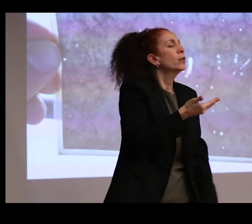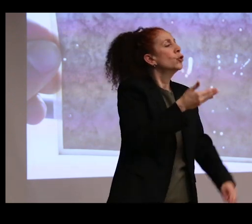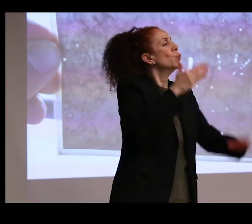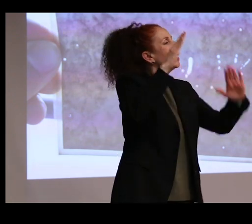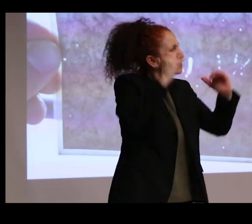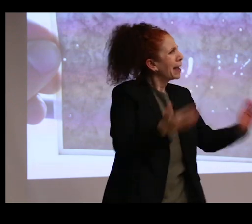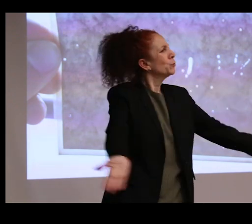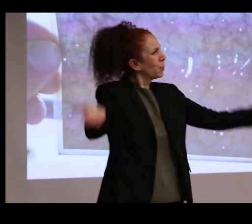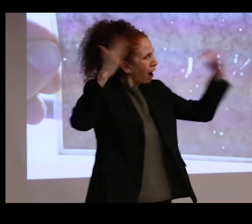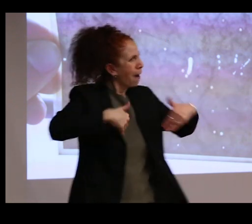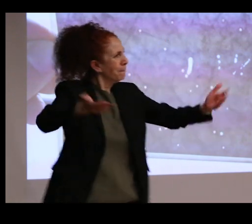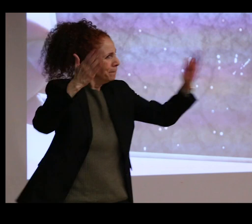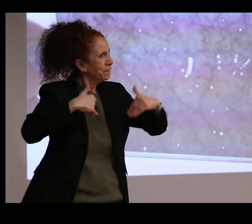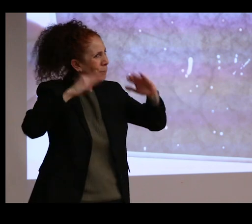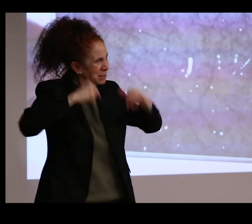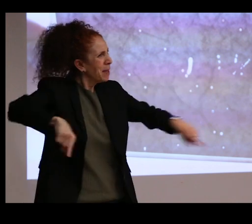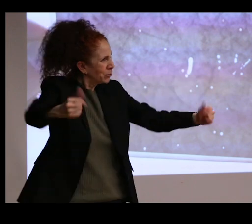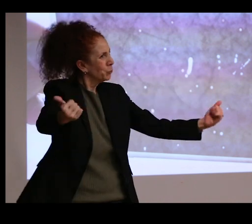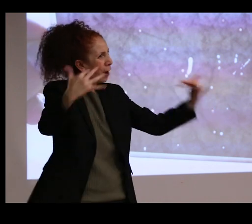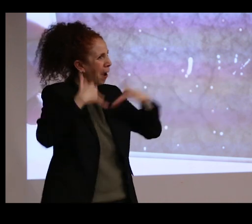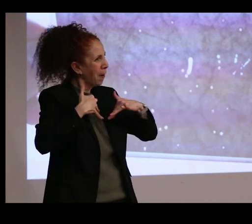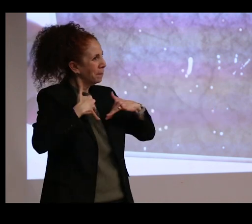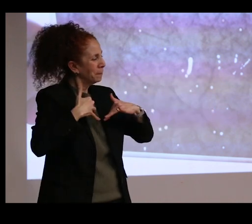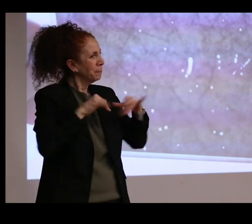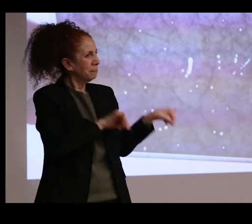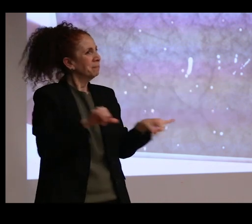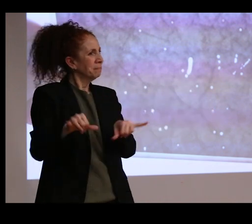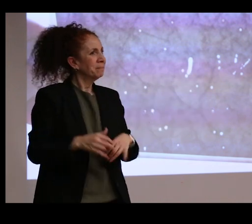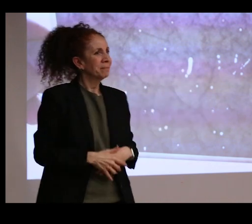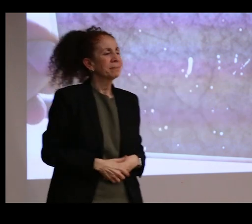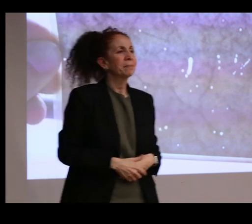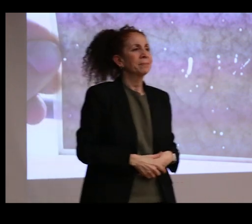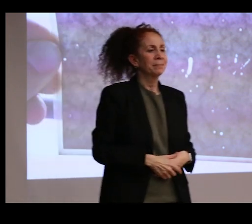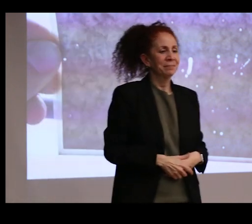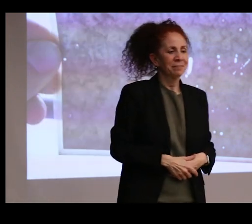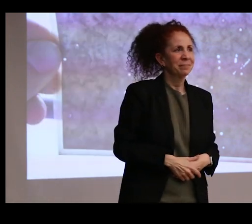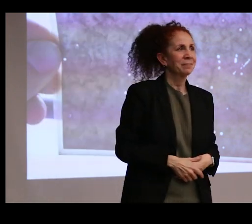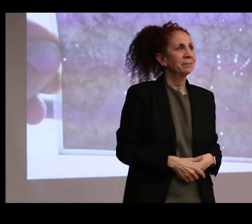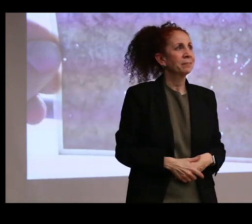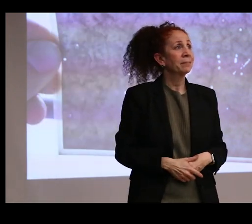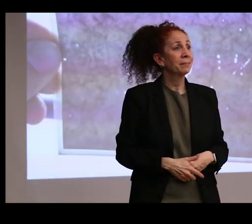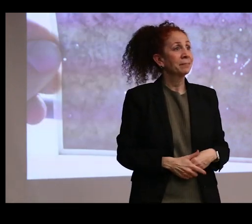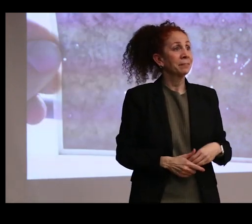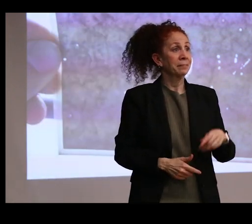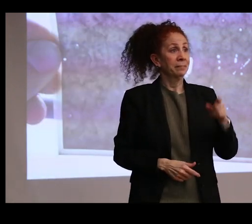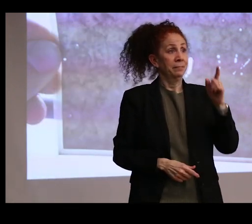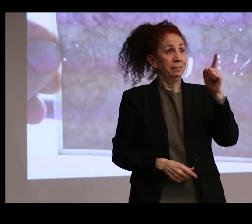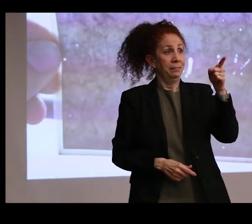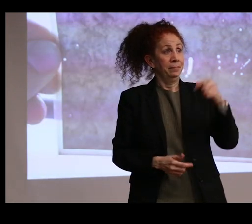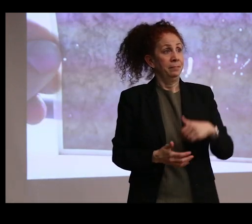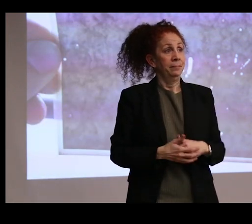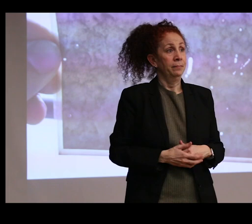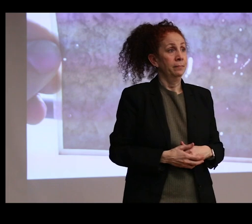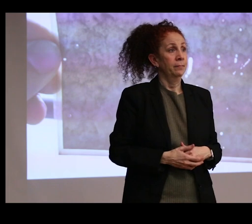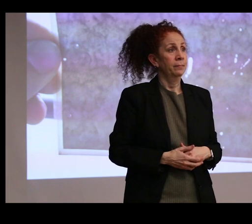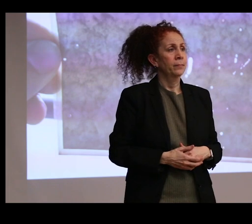and it's your space. And you had something say. So we had a guest collector keeper